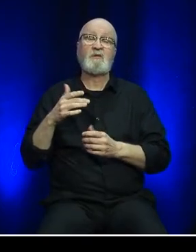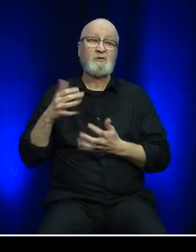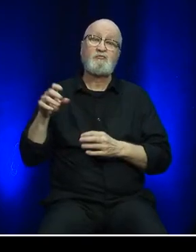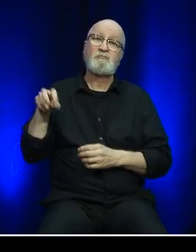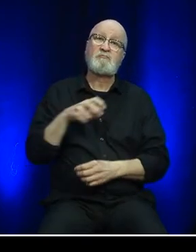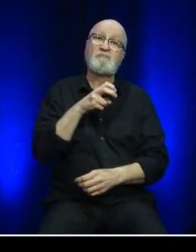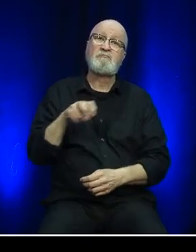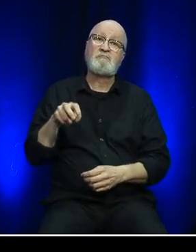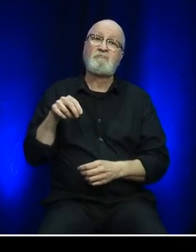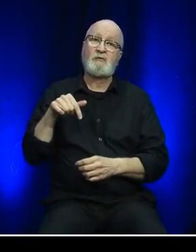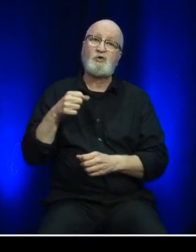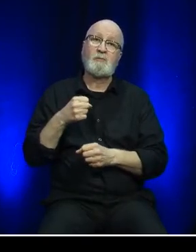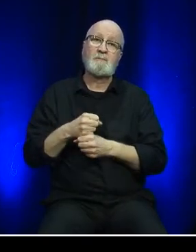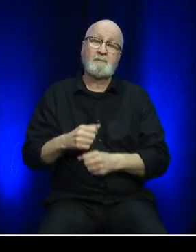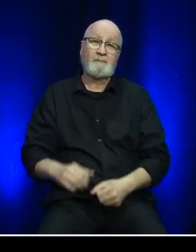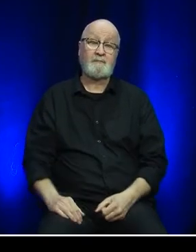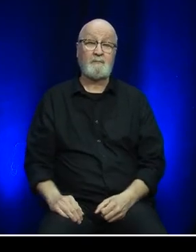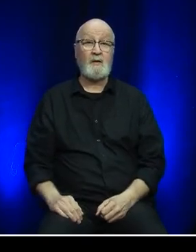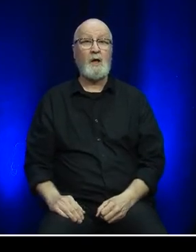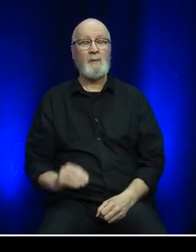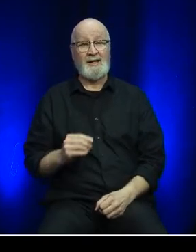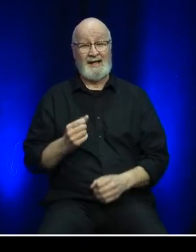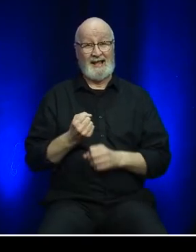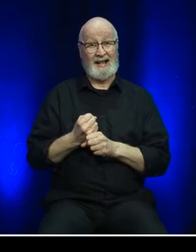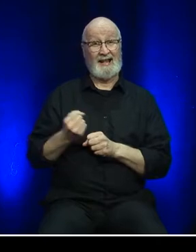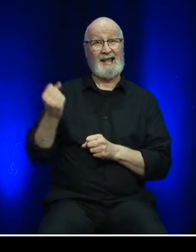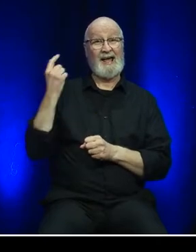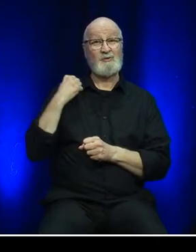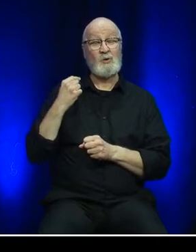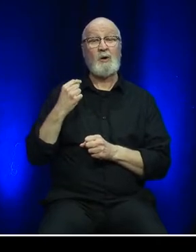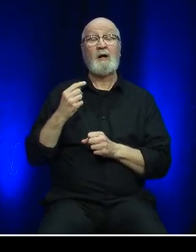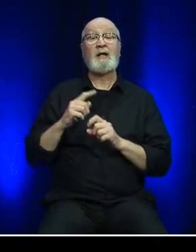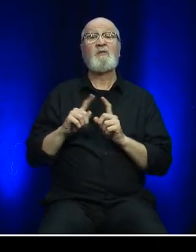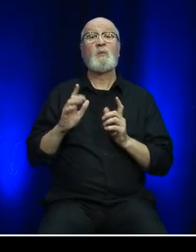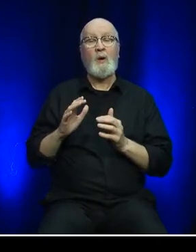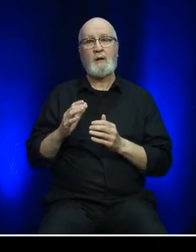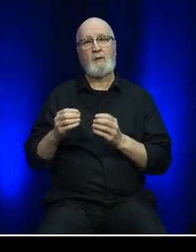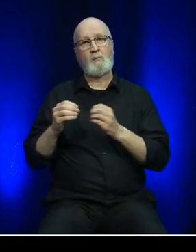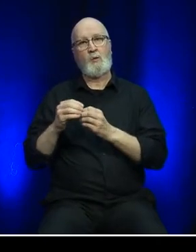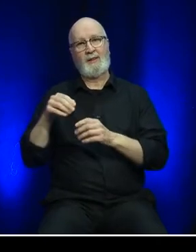The biggest difference from the prior year was the significant increase in passenger traffic.